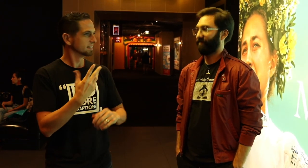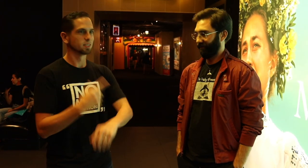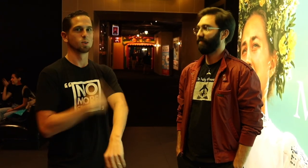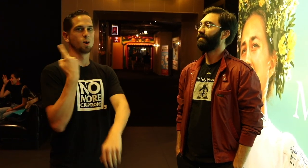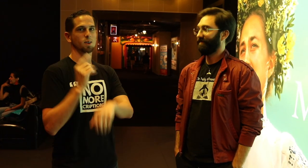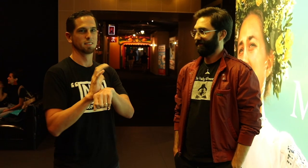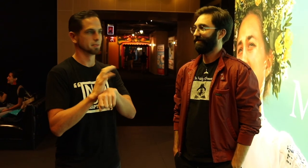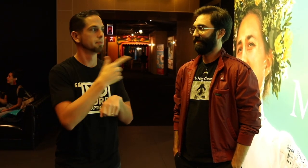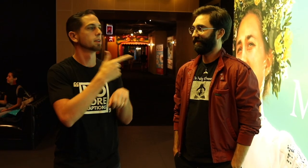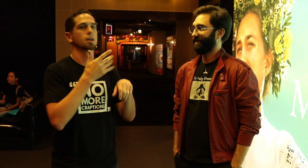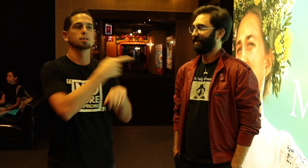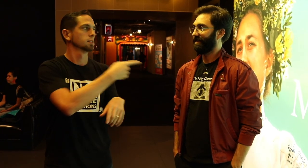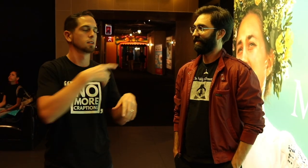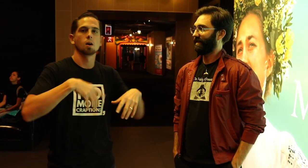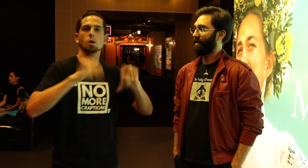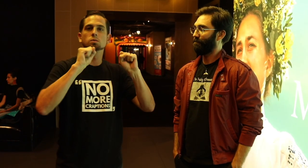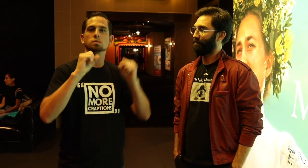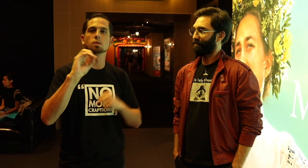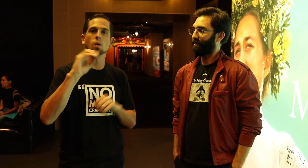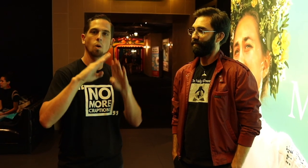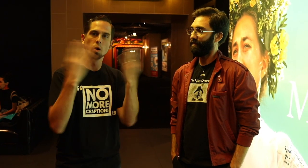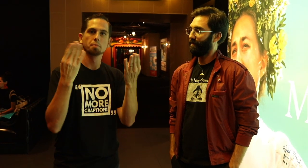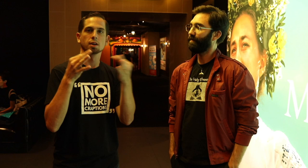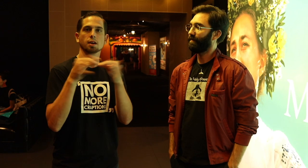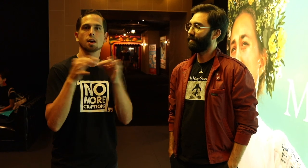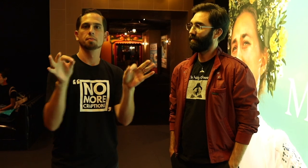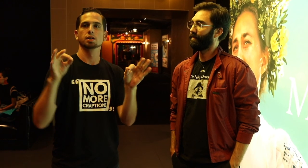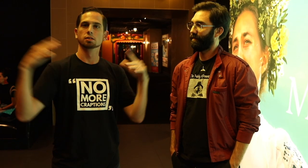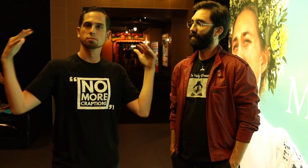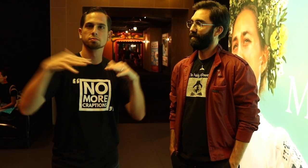It's a long film. He's just hosted an open captioned film event for